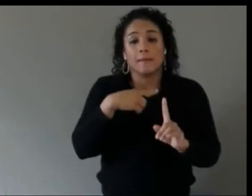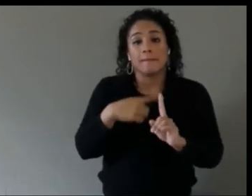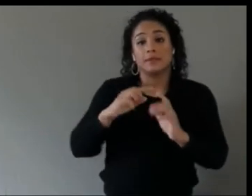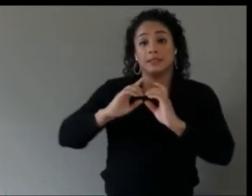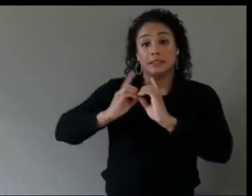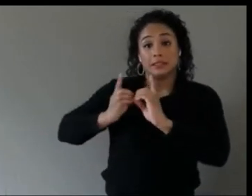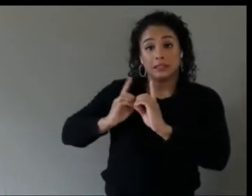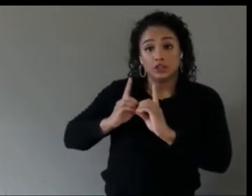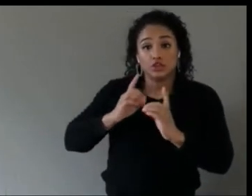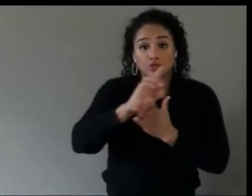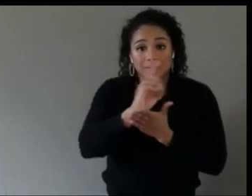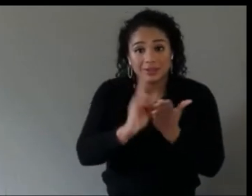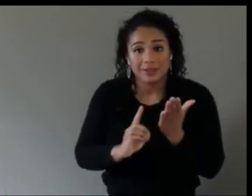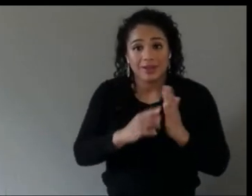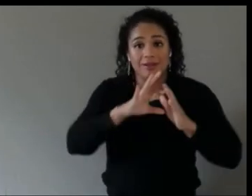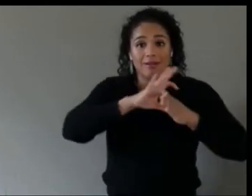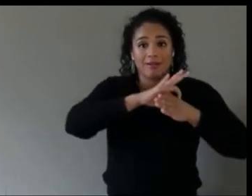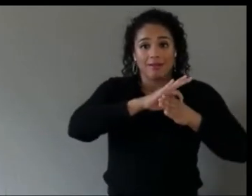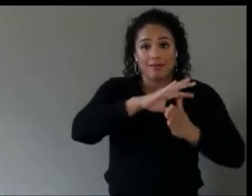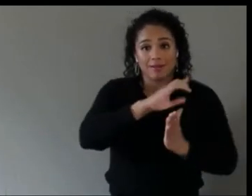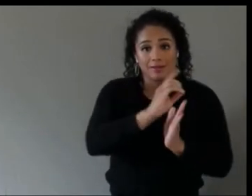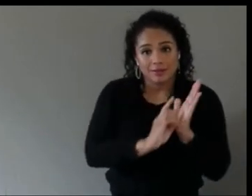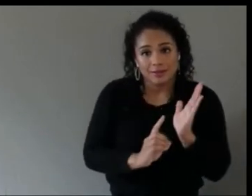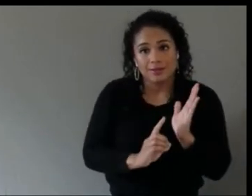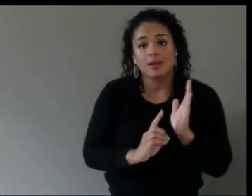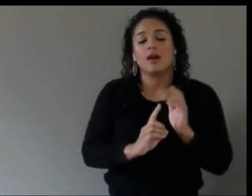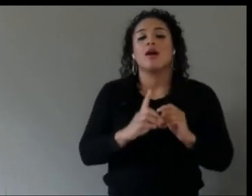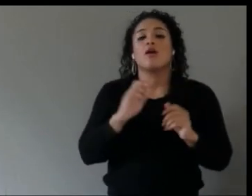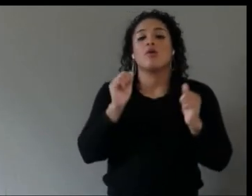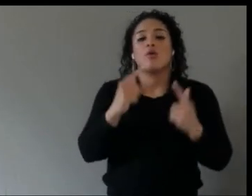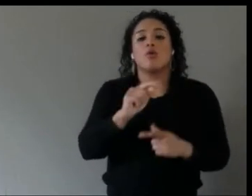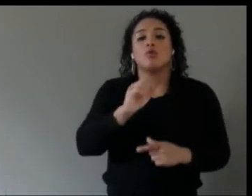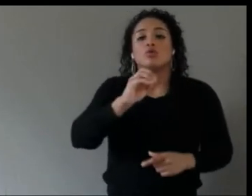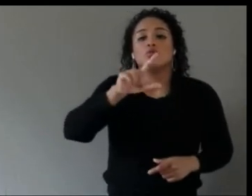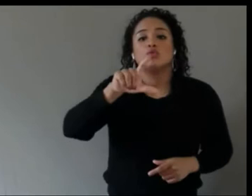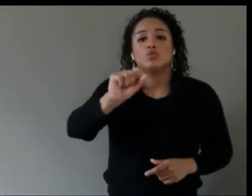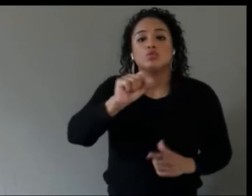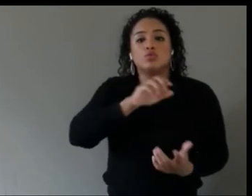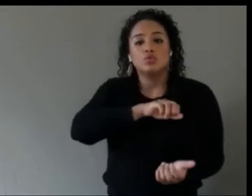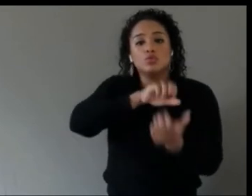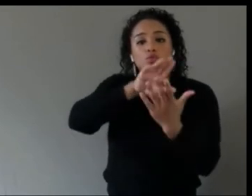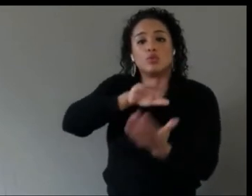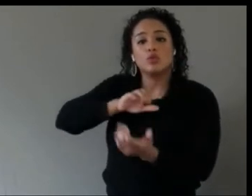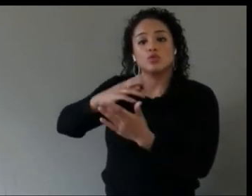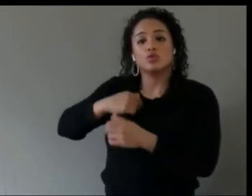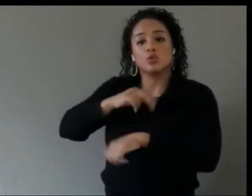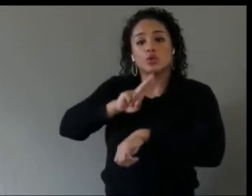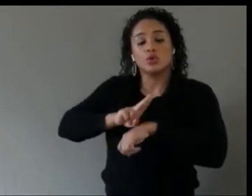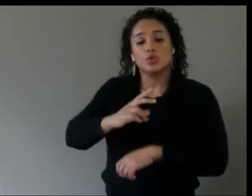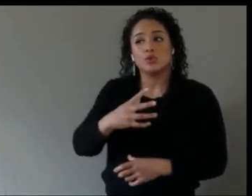So a lot of the tools and approaches we have used in 2d technologies.